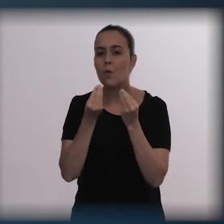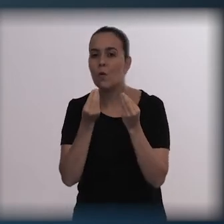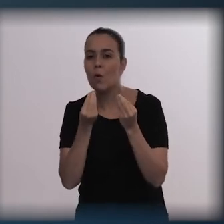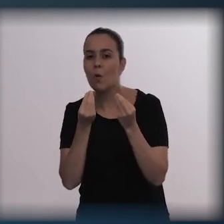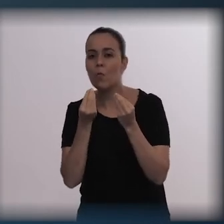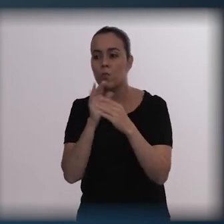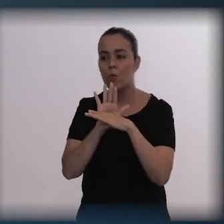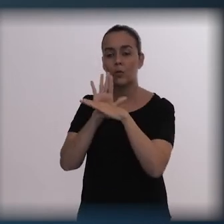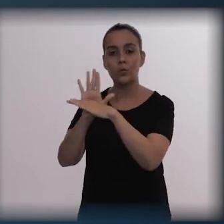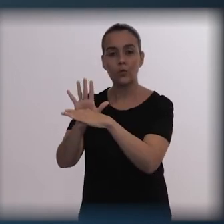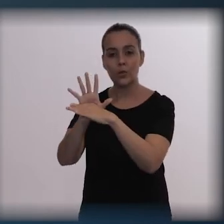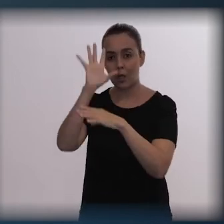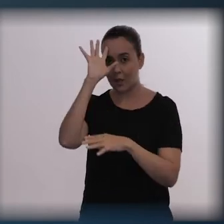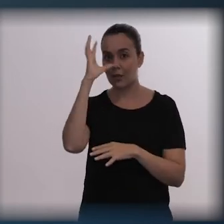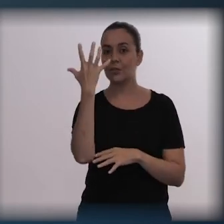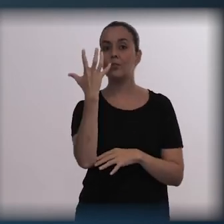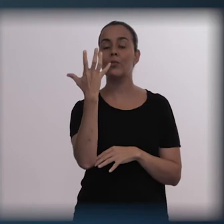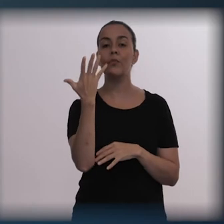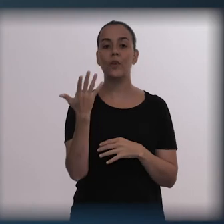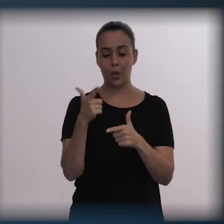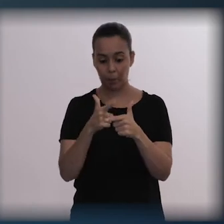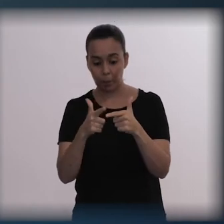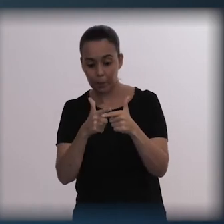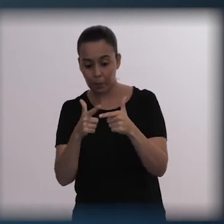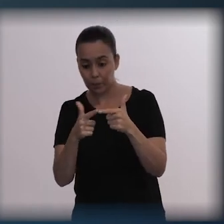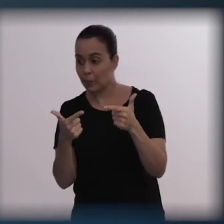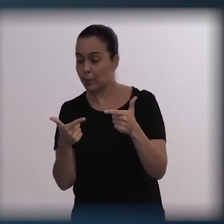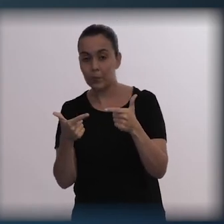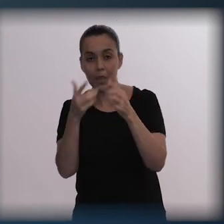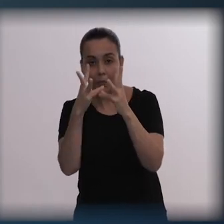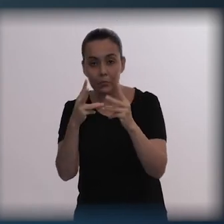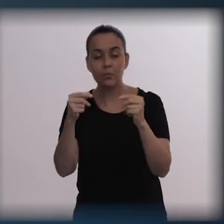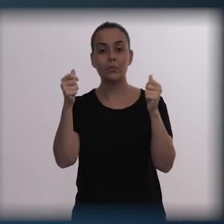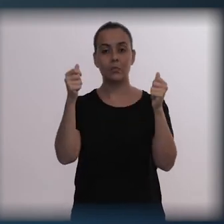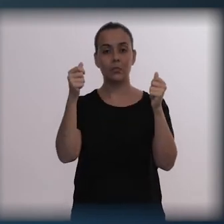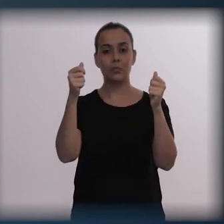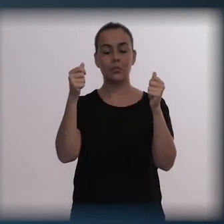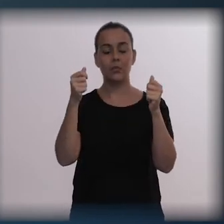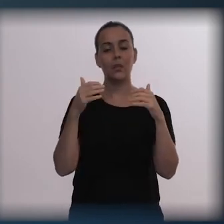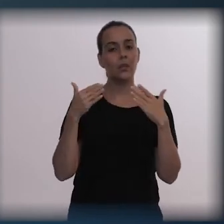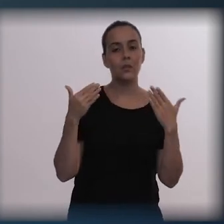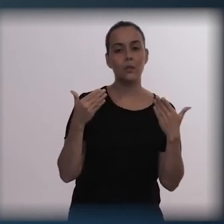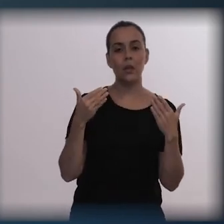I think it's worth emphasizing that mental health issues are becoming more visible